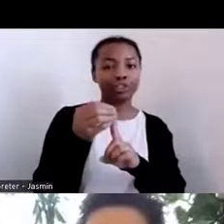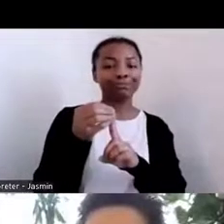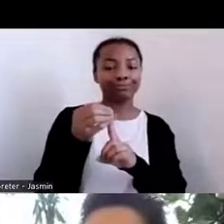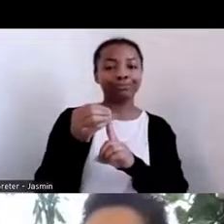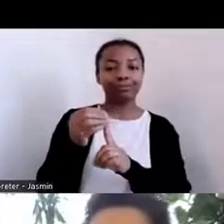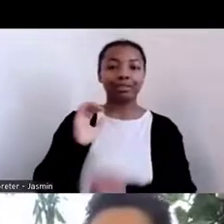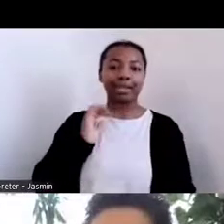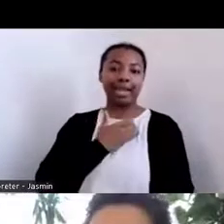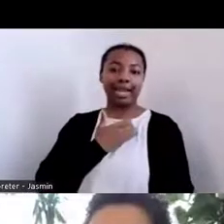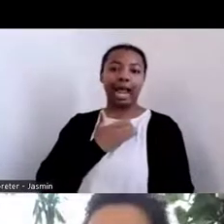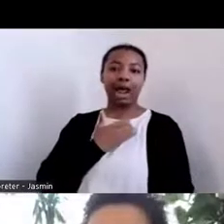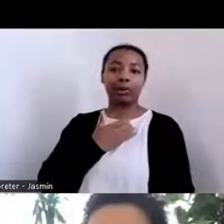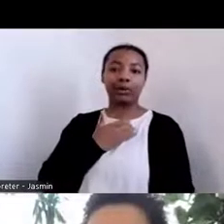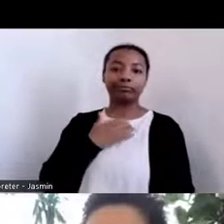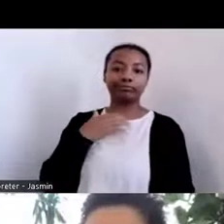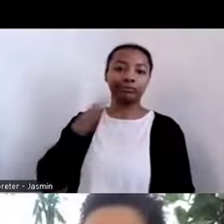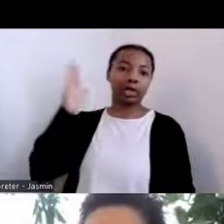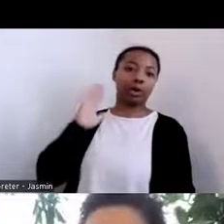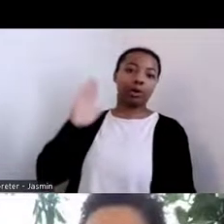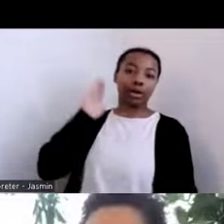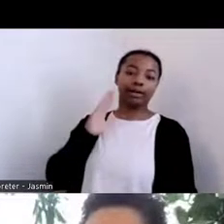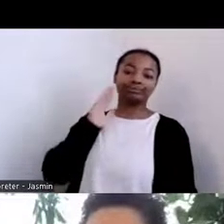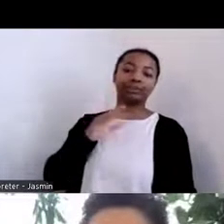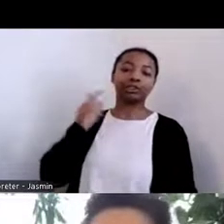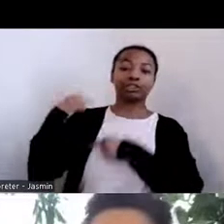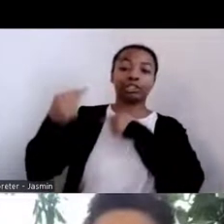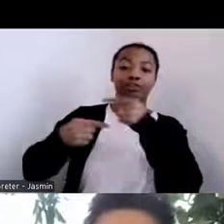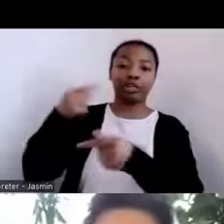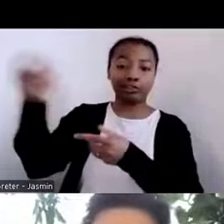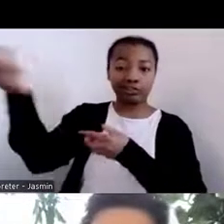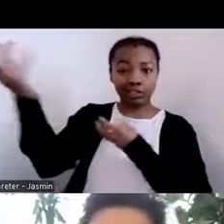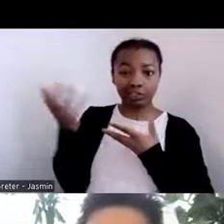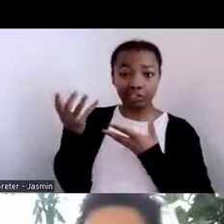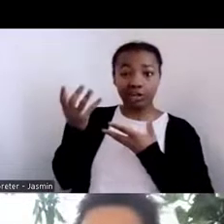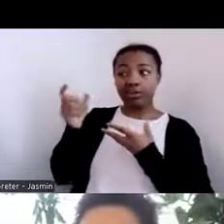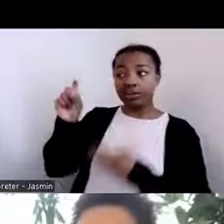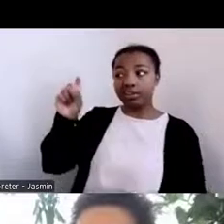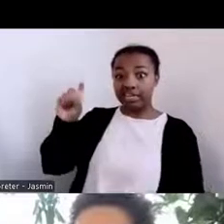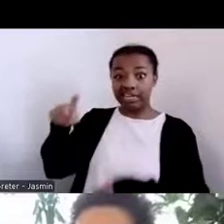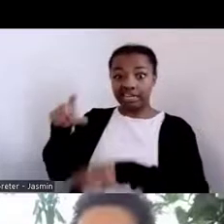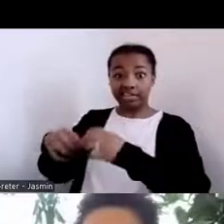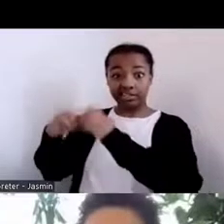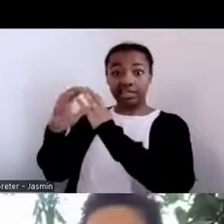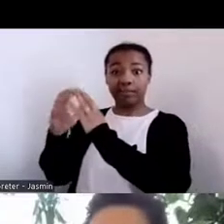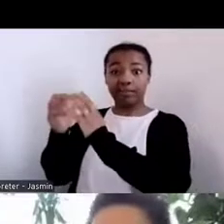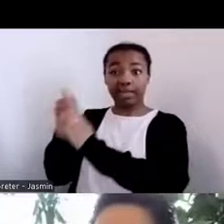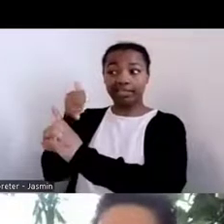they had to tax themselves to be able to survive in different types of taxation, whether it's, you know, having one child, you